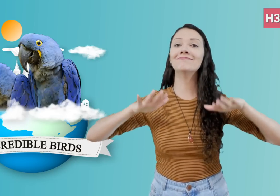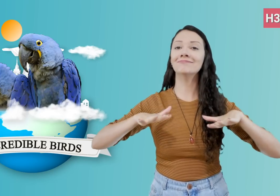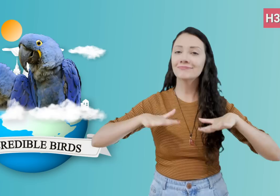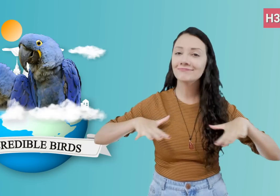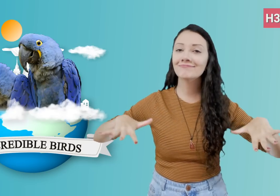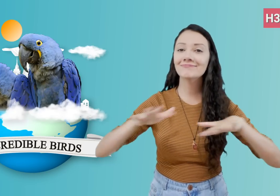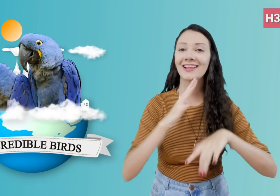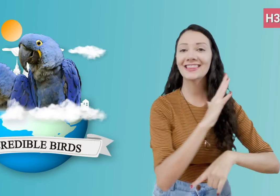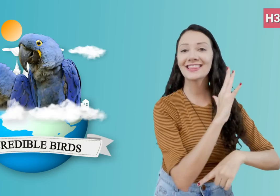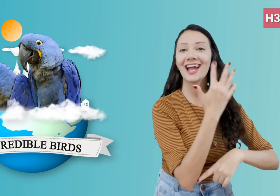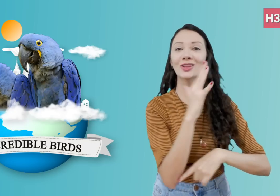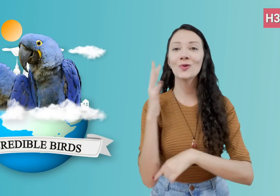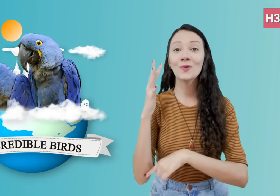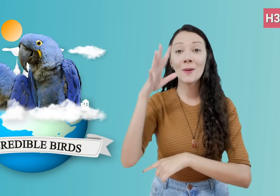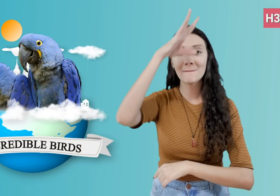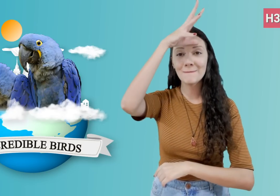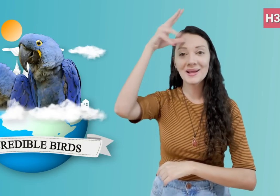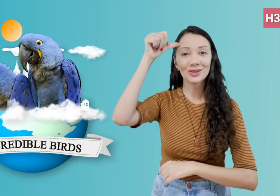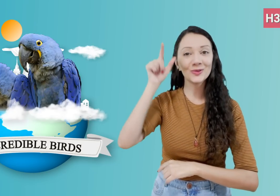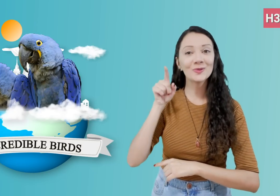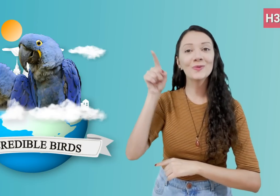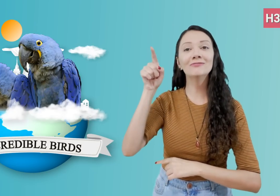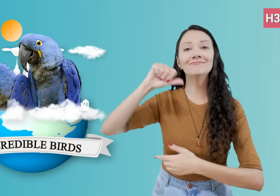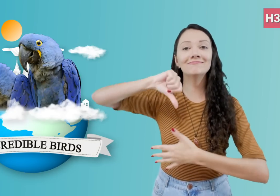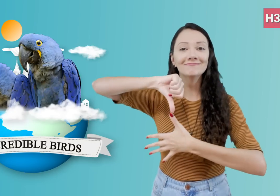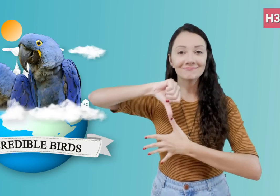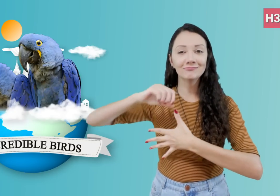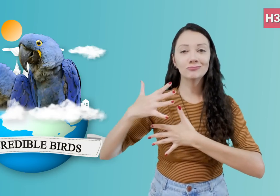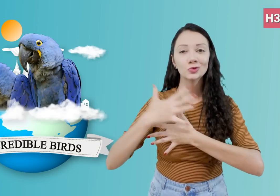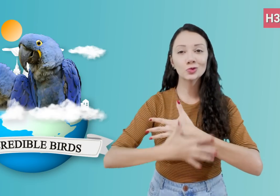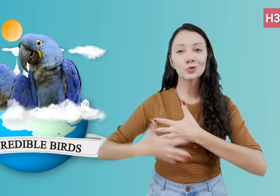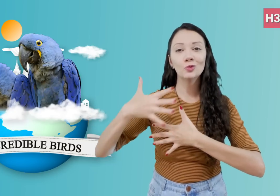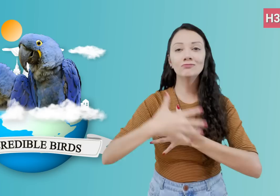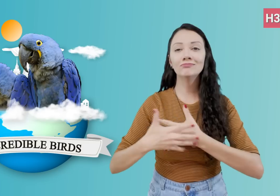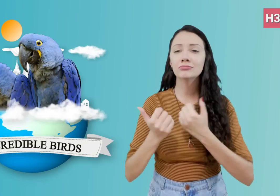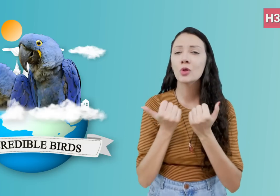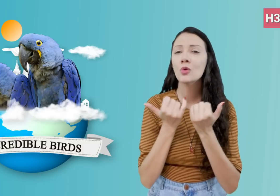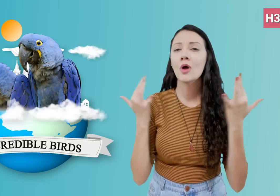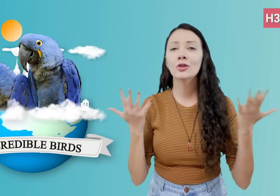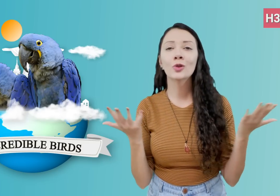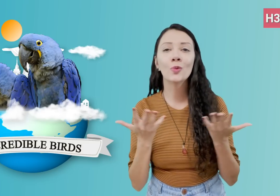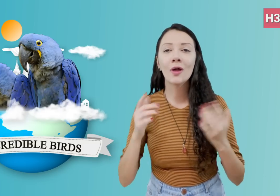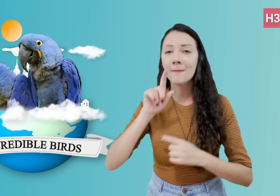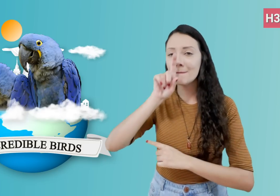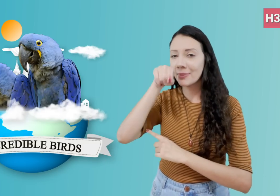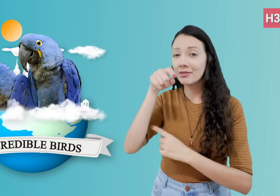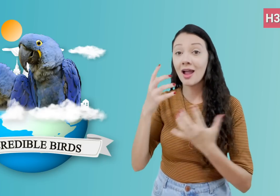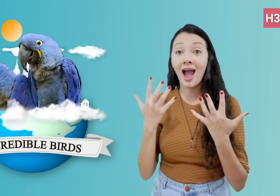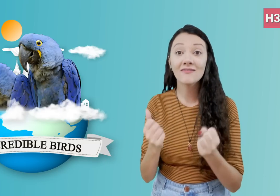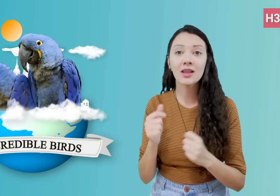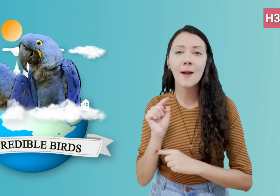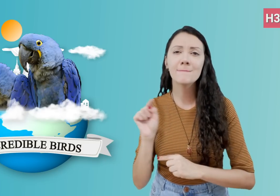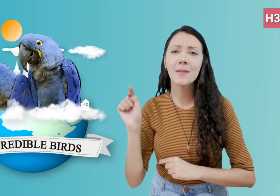including thousands of rare birds. The Amazon rainforest is home